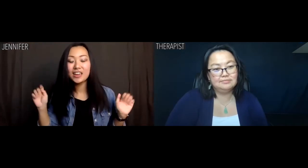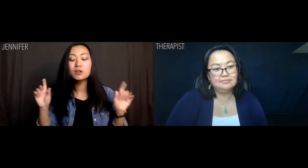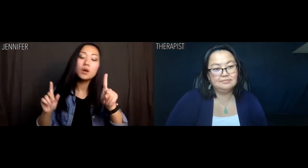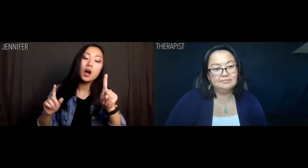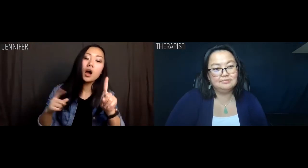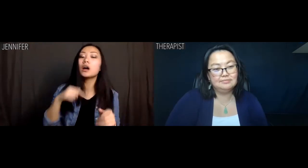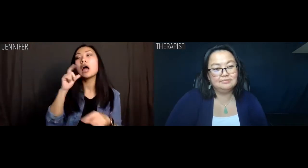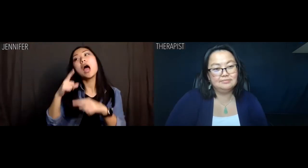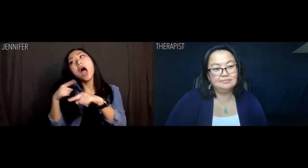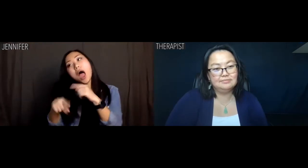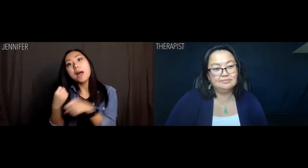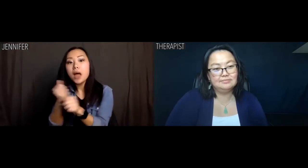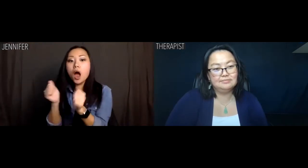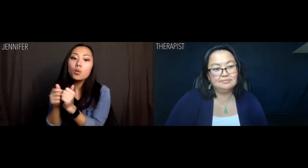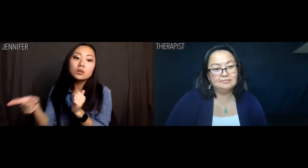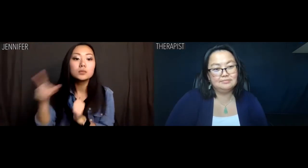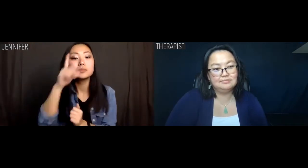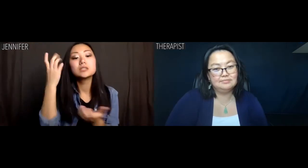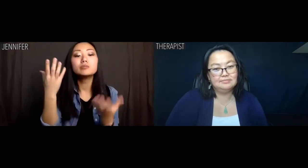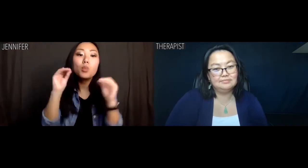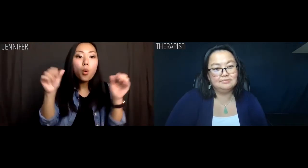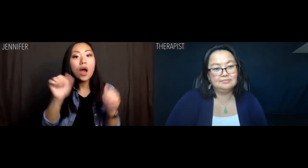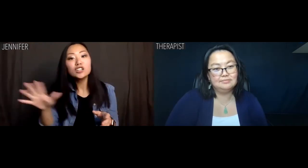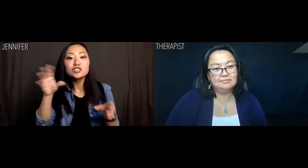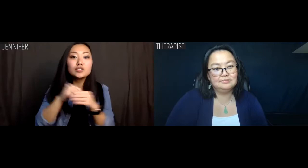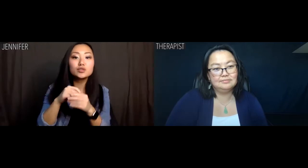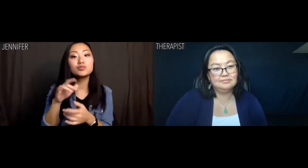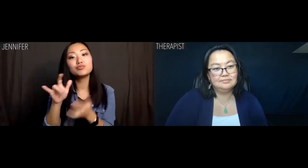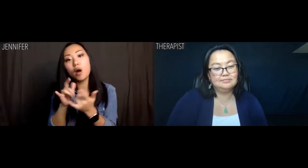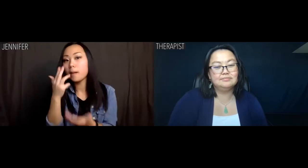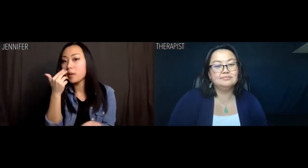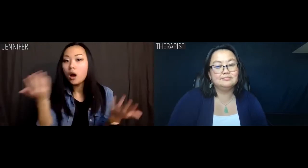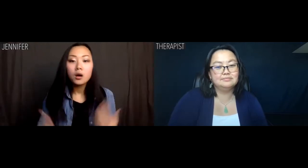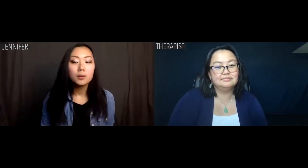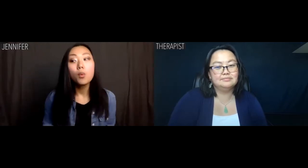Only I don't get to make out with him because there are no Asians in rom coms,